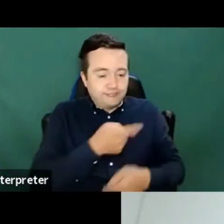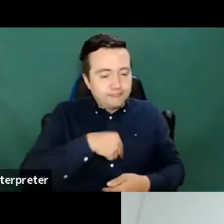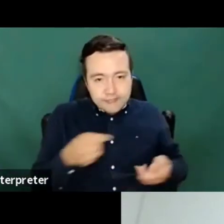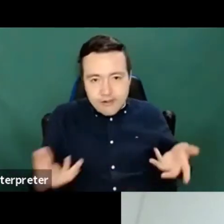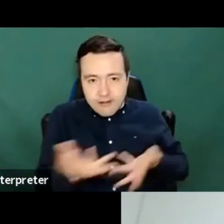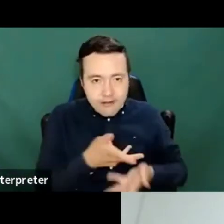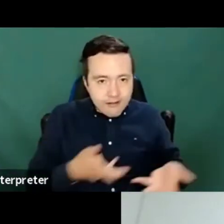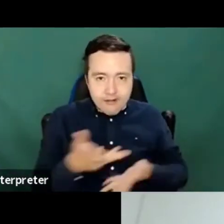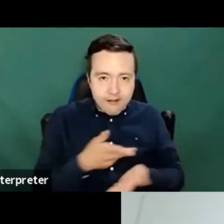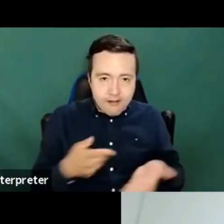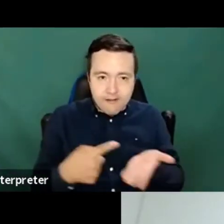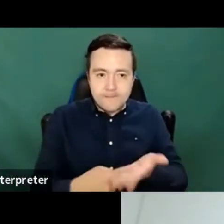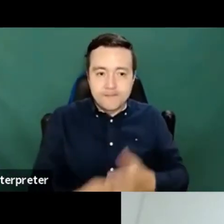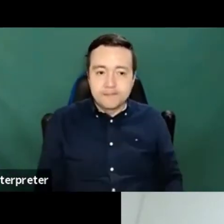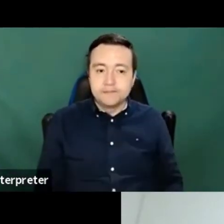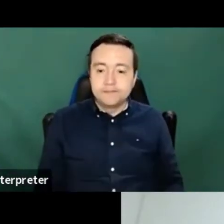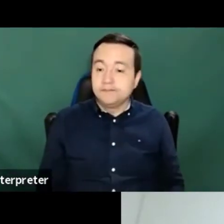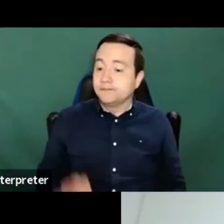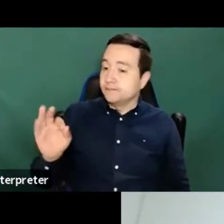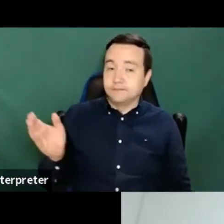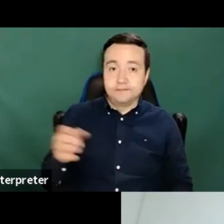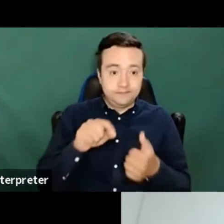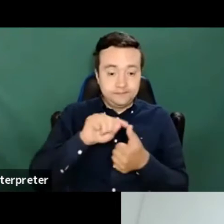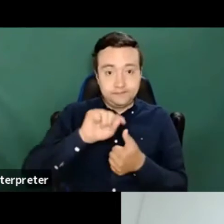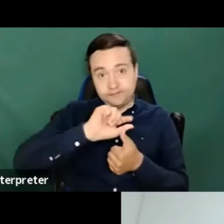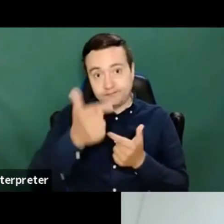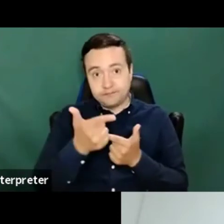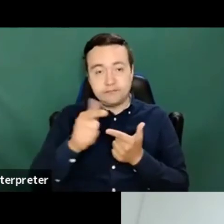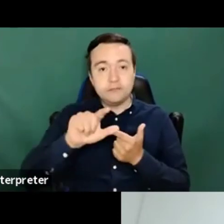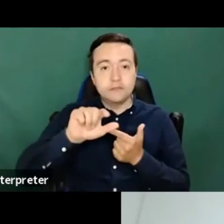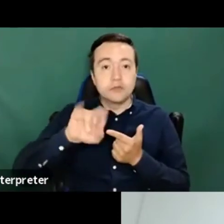So if I turn to you, June Are you are you happy with the results of the positive side?